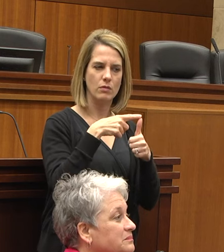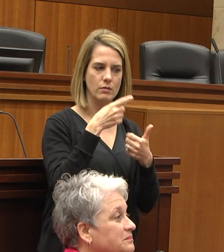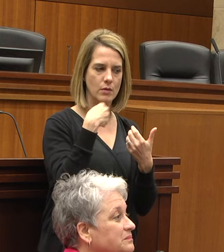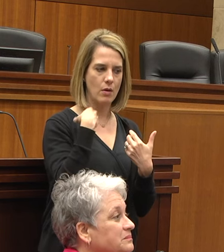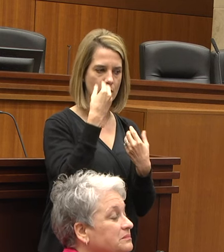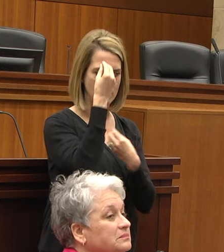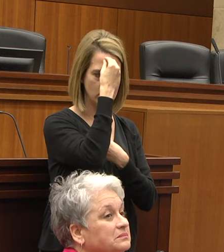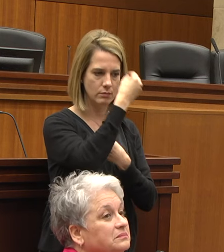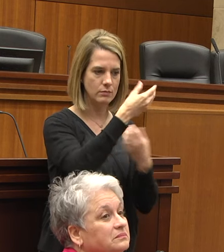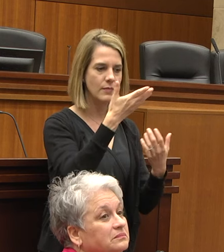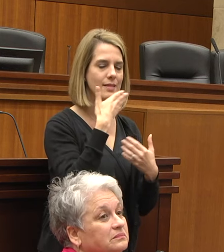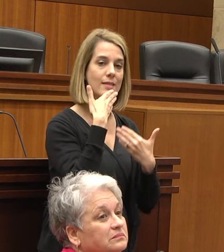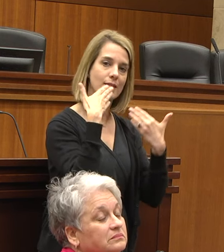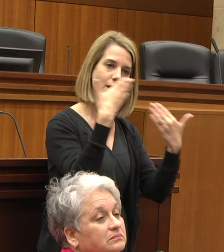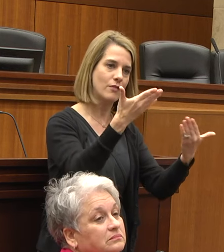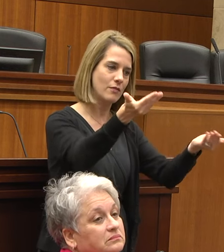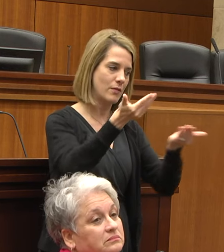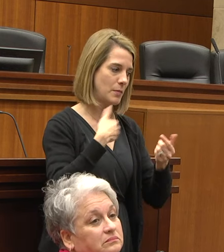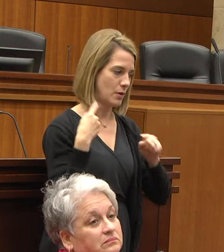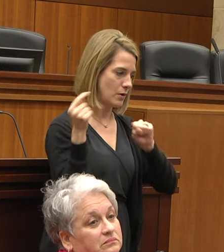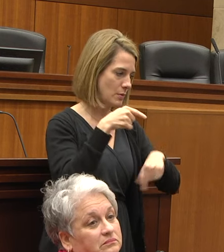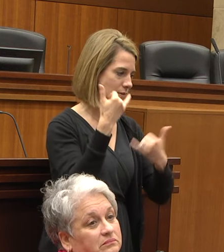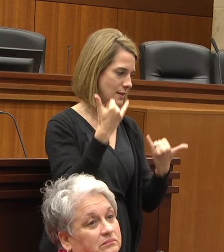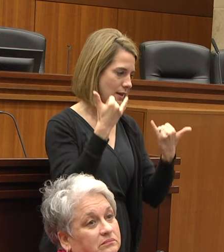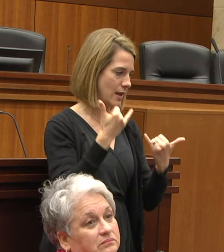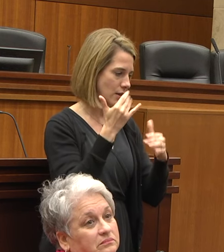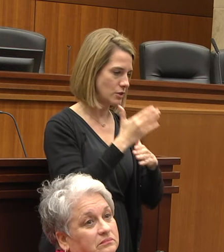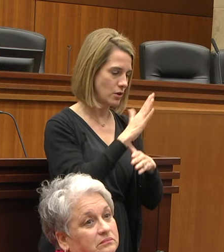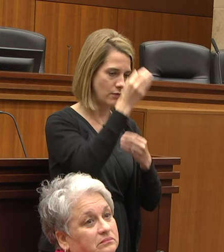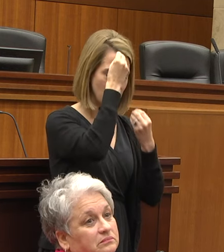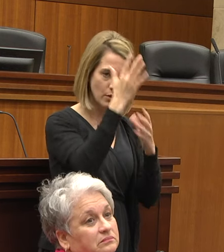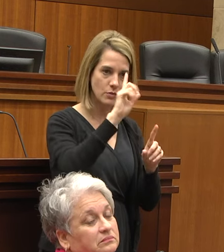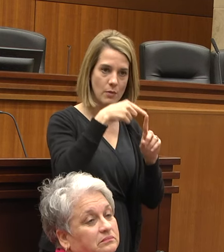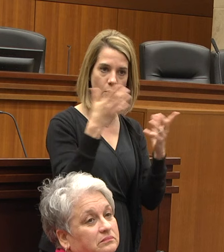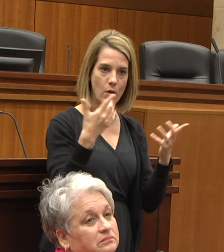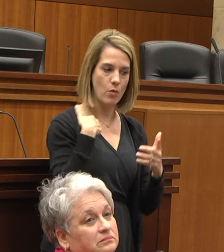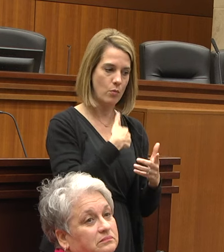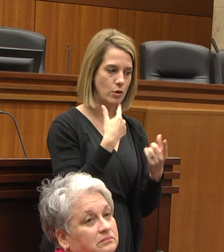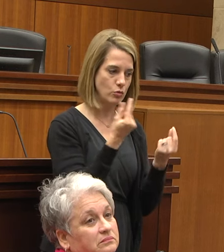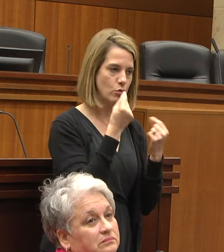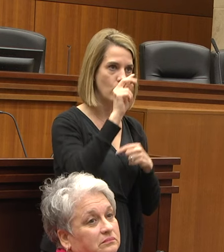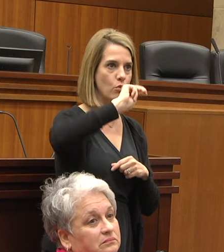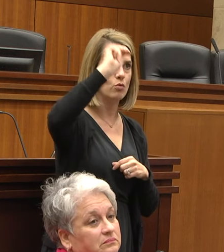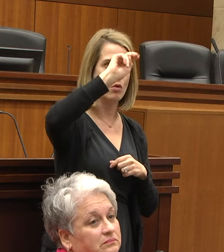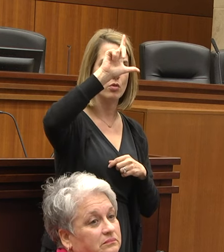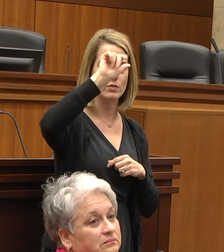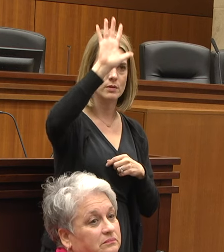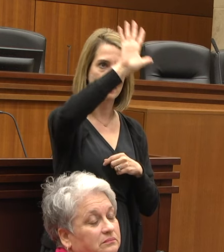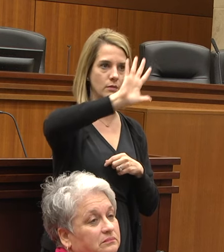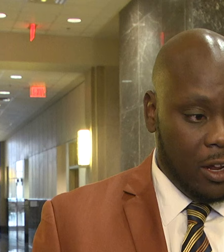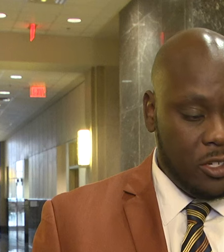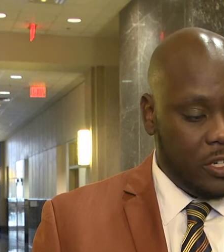always look at the ADA issues that we have throughout our community. Trying to make sure that we're improving and bringing them different technologies and